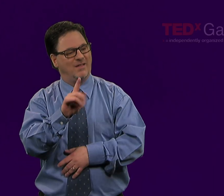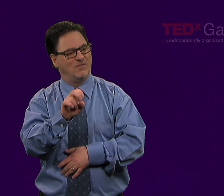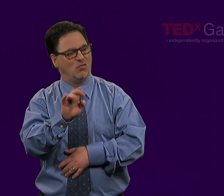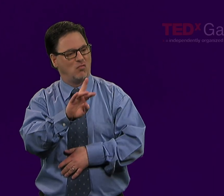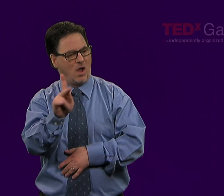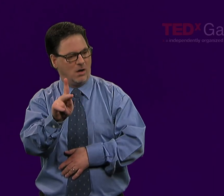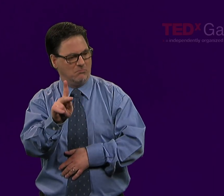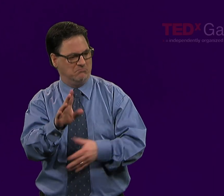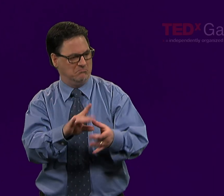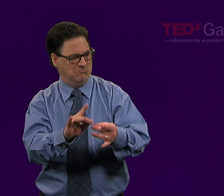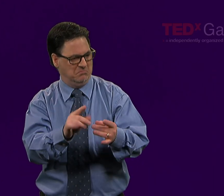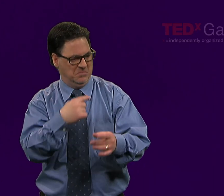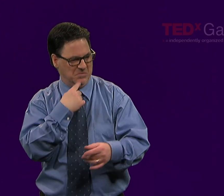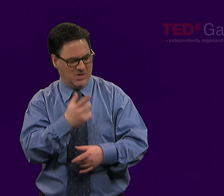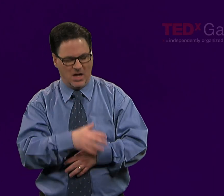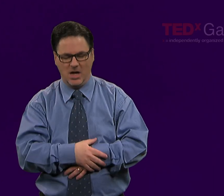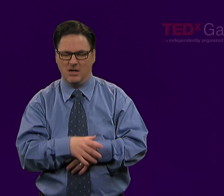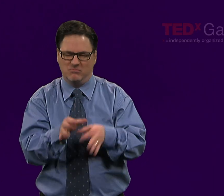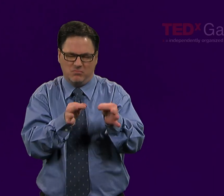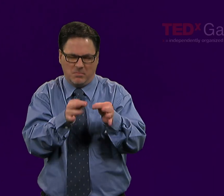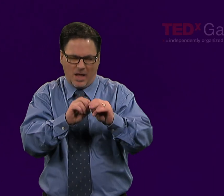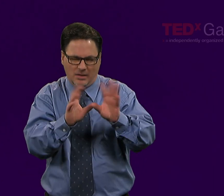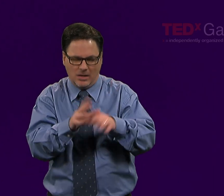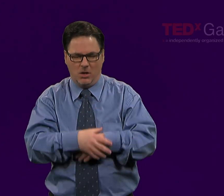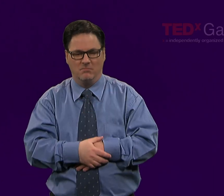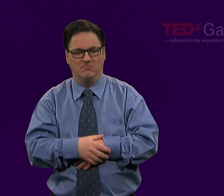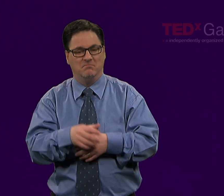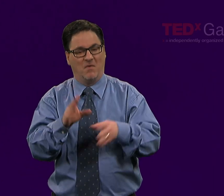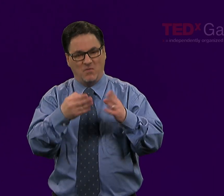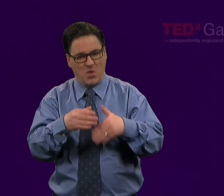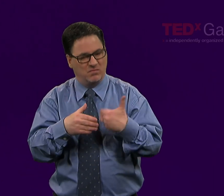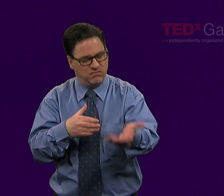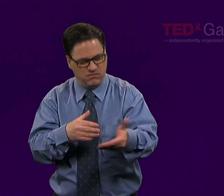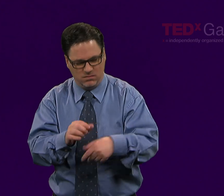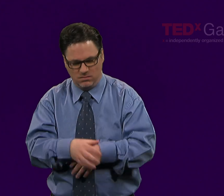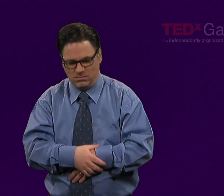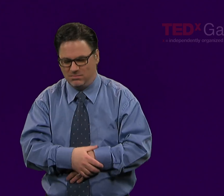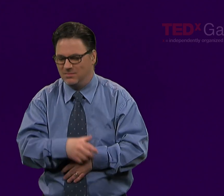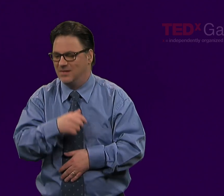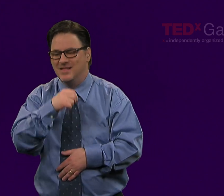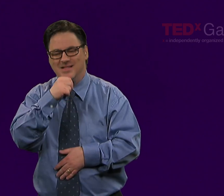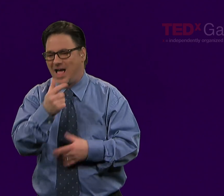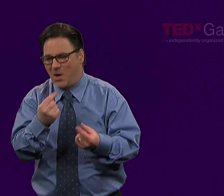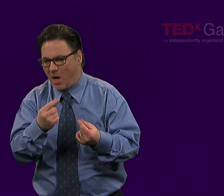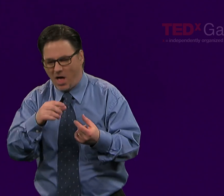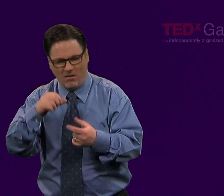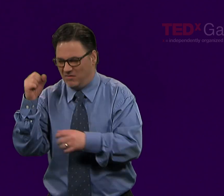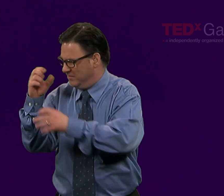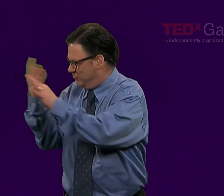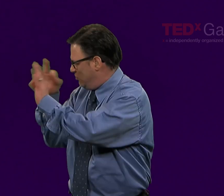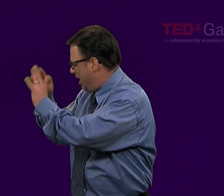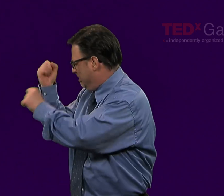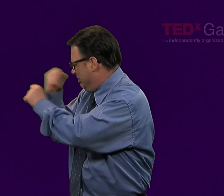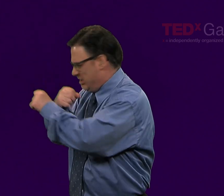Another writer, David Rock said in his book, "Your brain at work" that distraction and focus